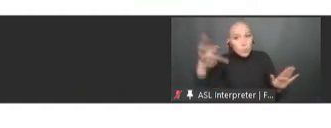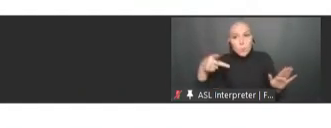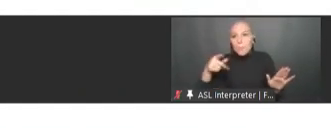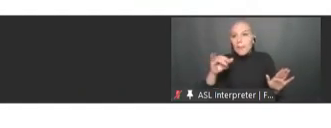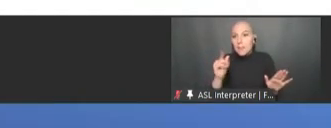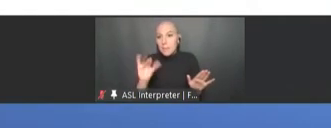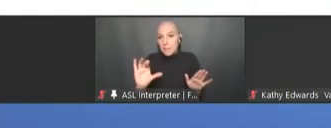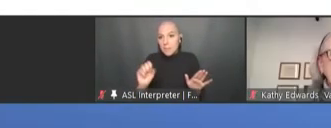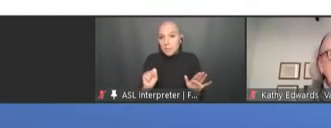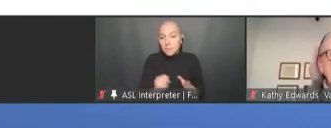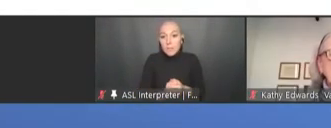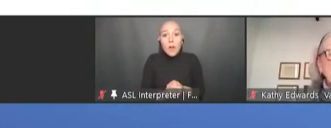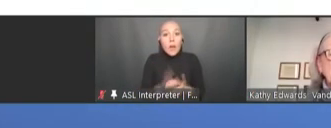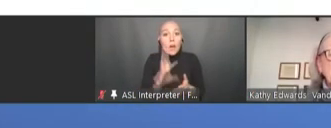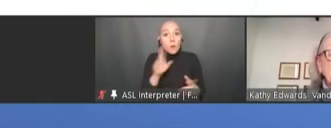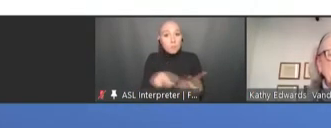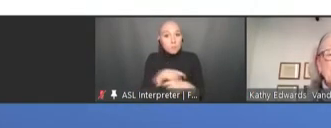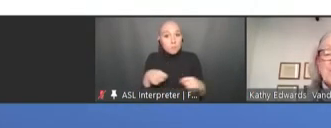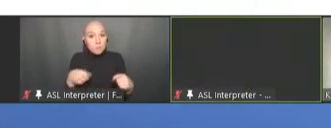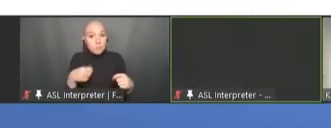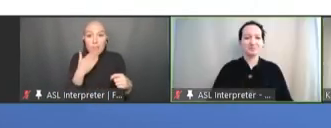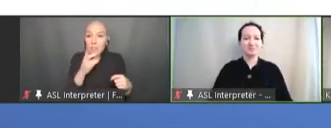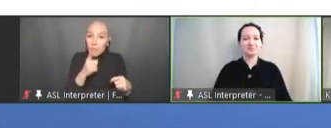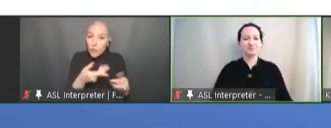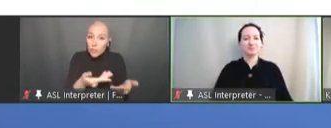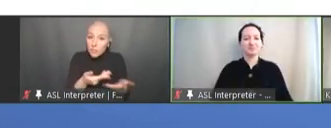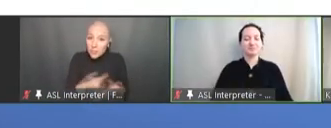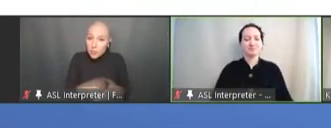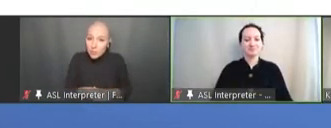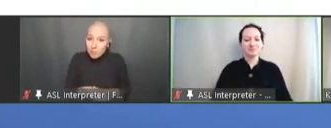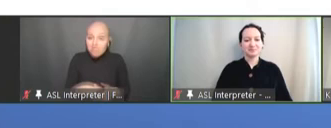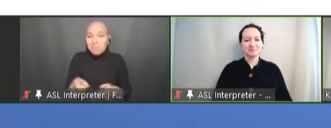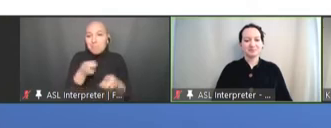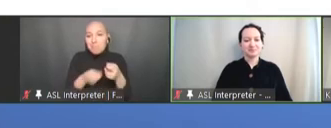Rachel Levine: Thank you very much, Dr. Cravioto. Next will